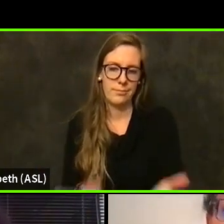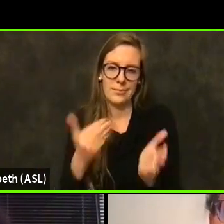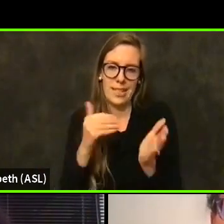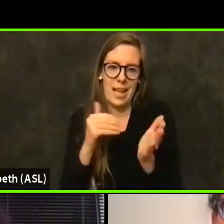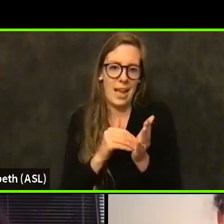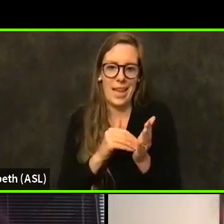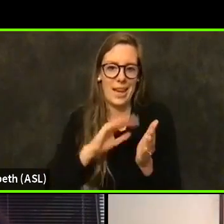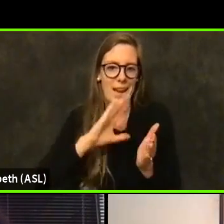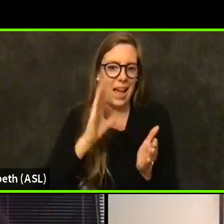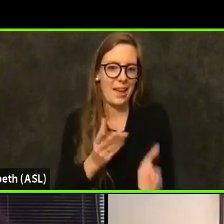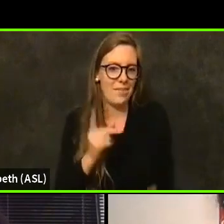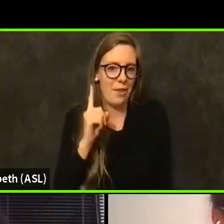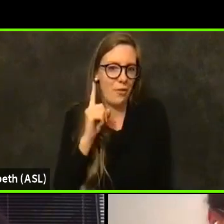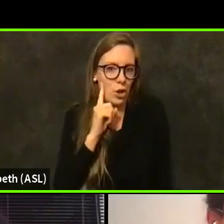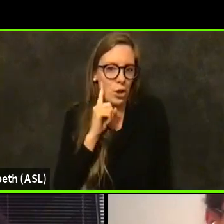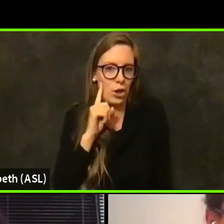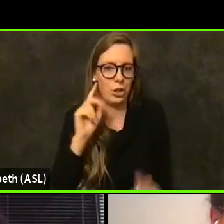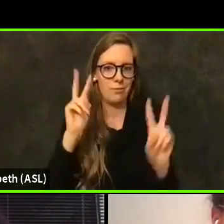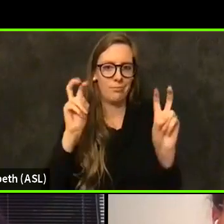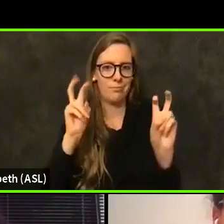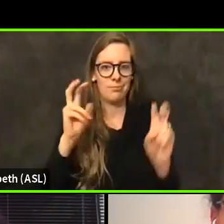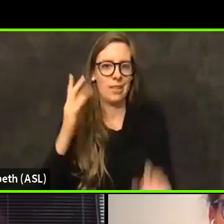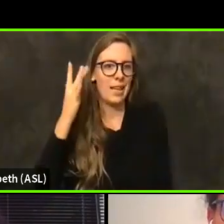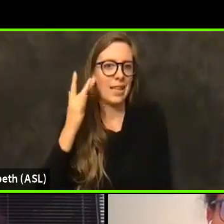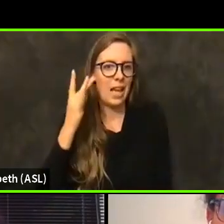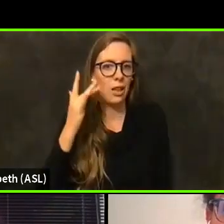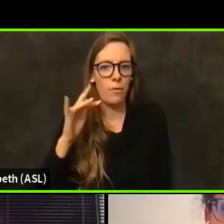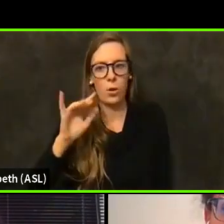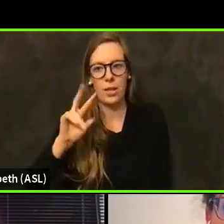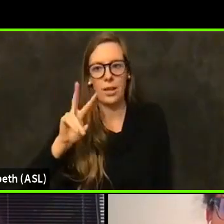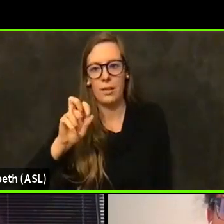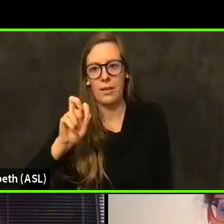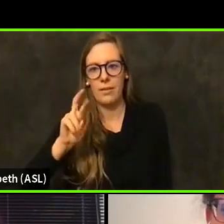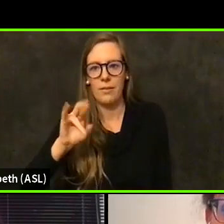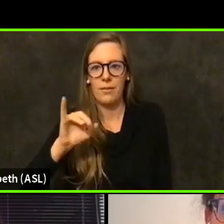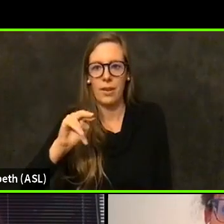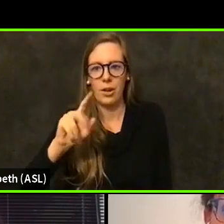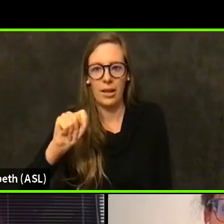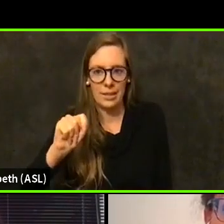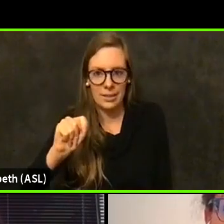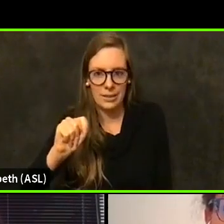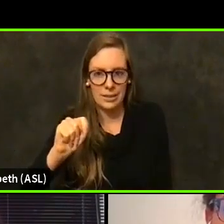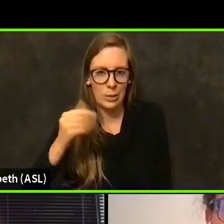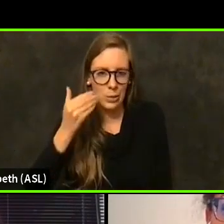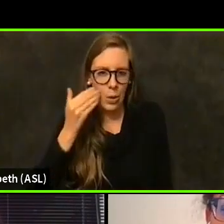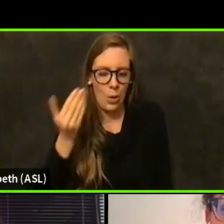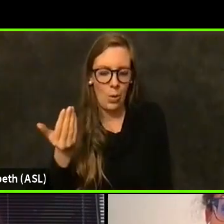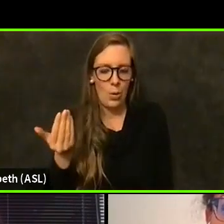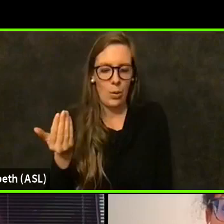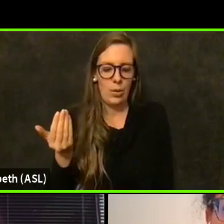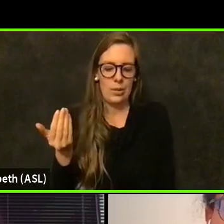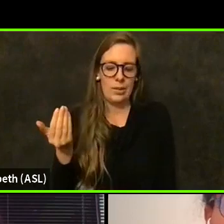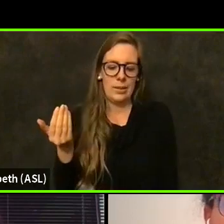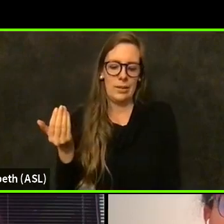of the California variant, I've heard of the three that are floating around worldwide, but that's the first I've heard of that.